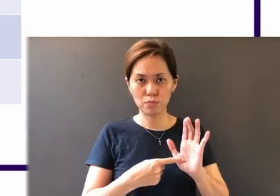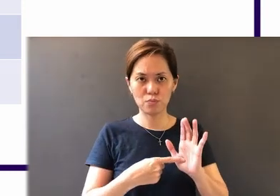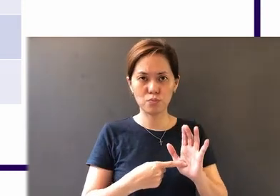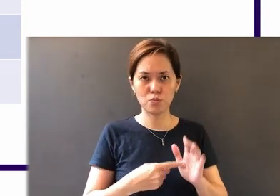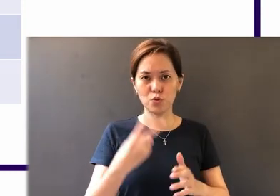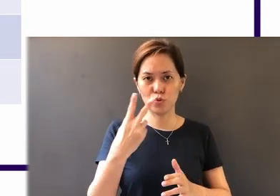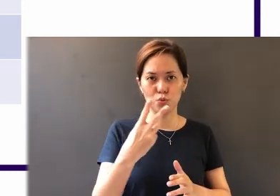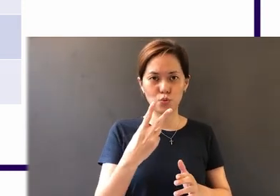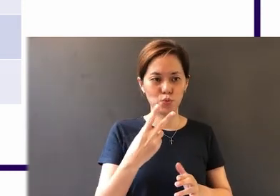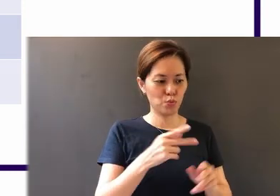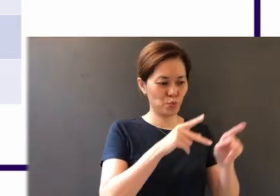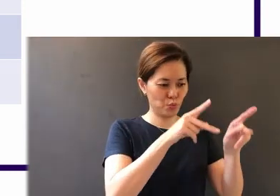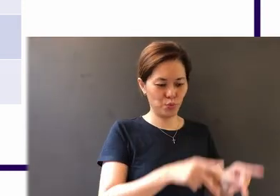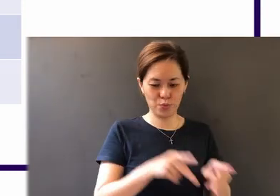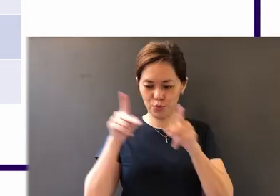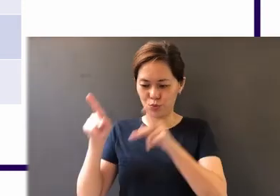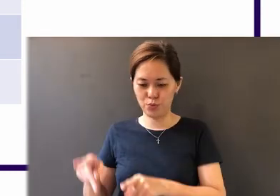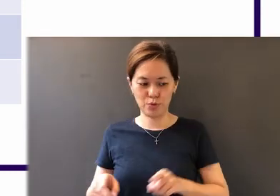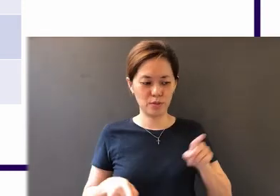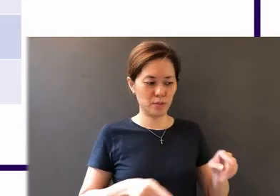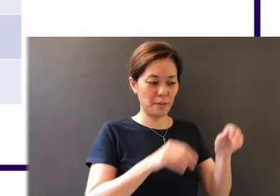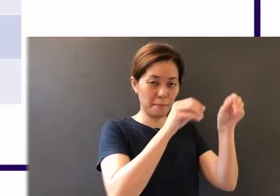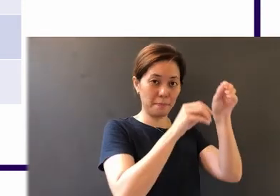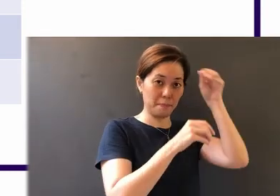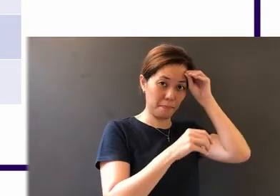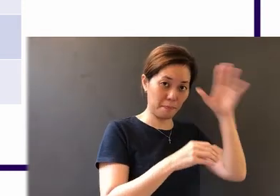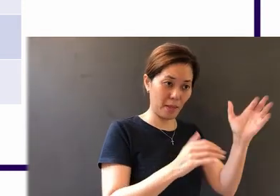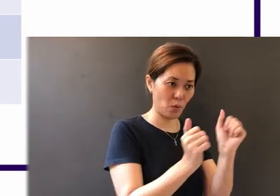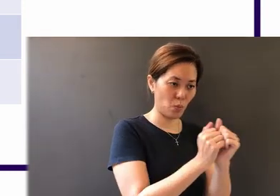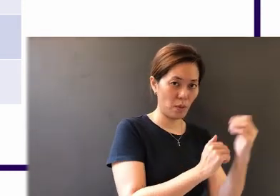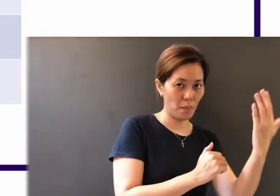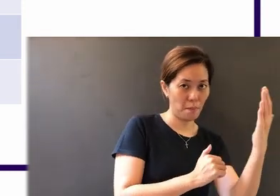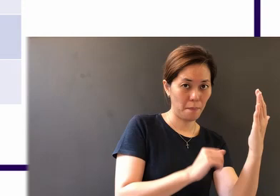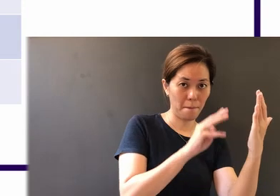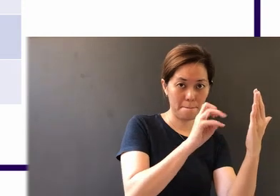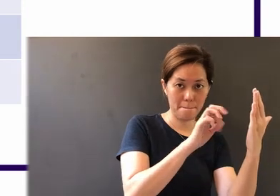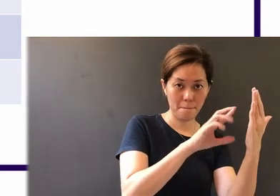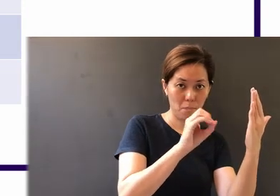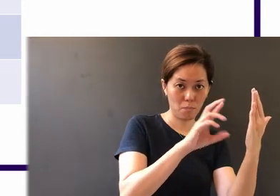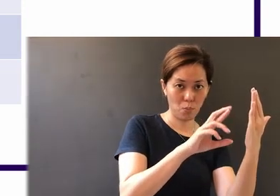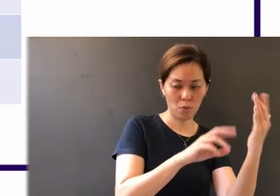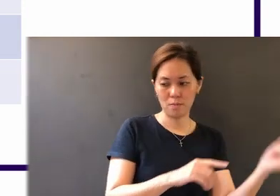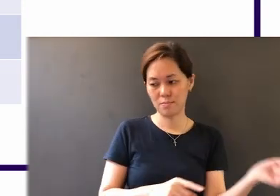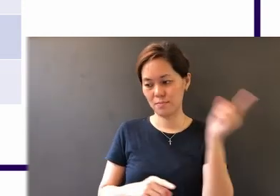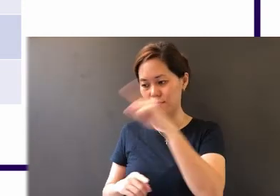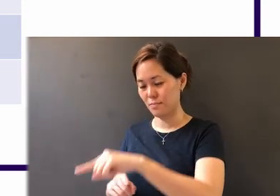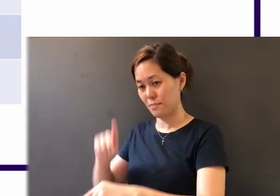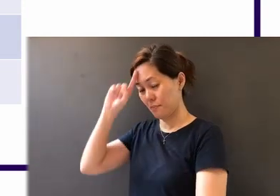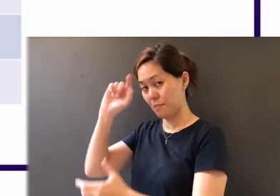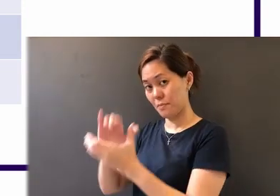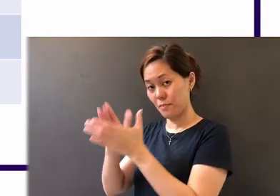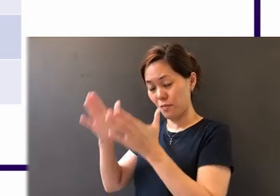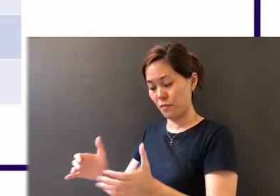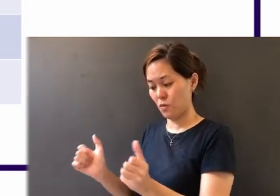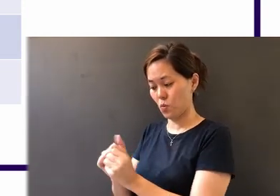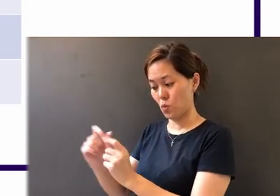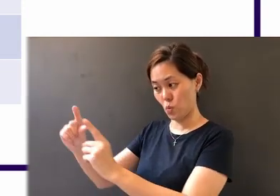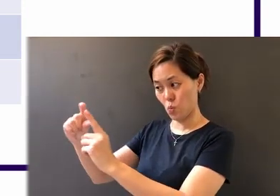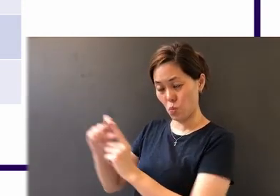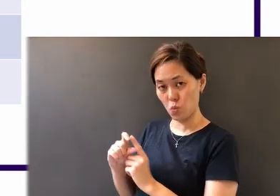men: the man with the mirror, and the believer with the Word. You see, the man with the mirror